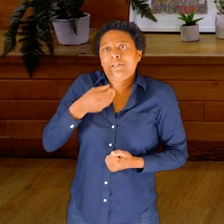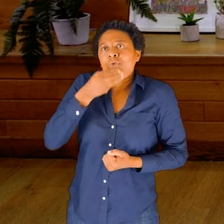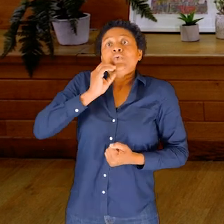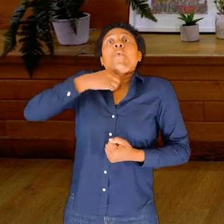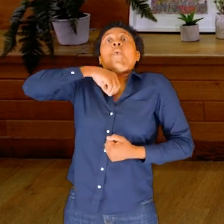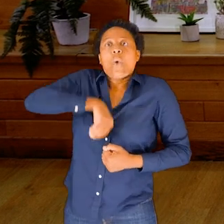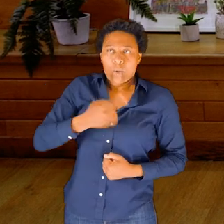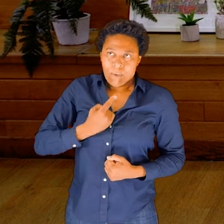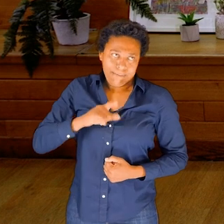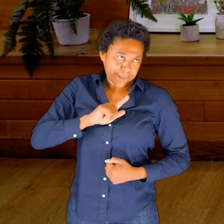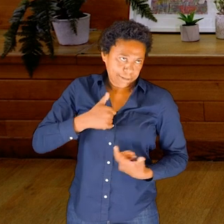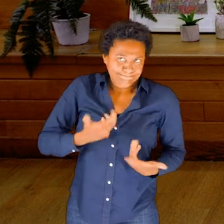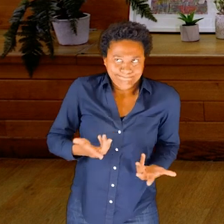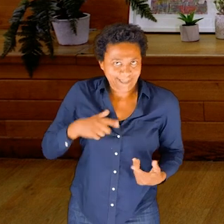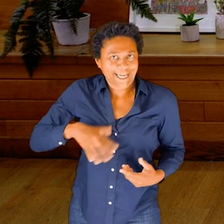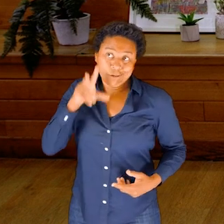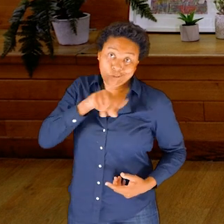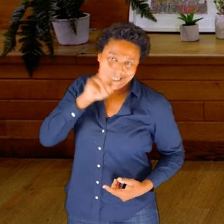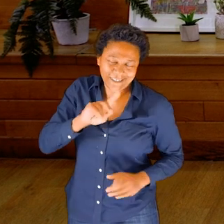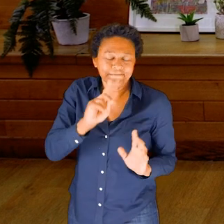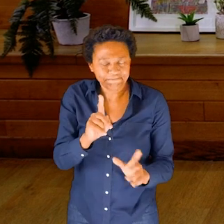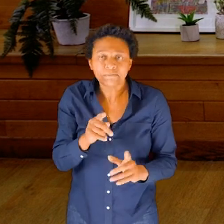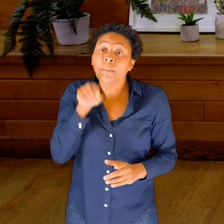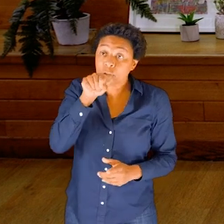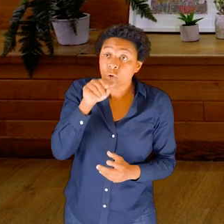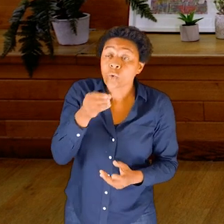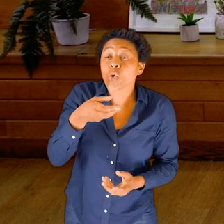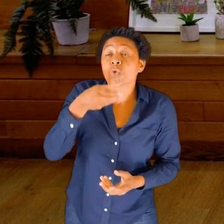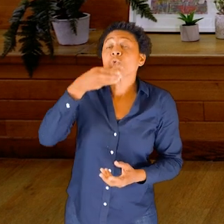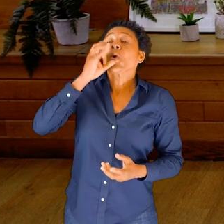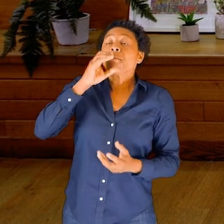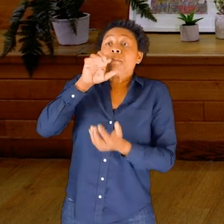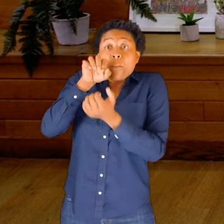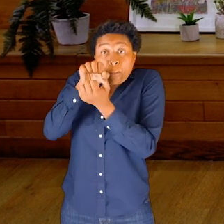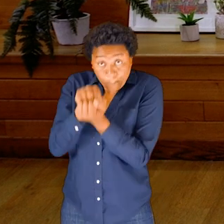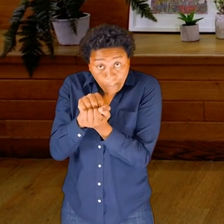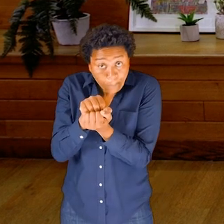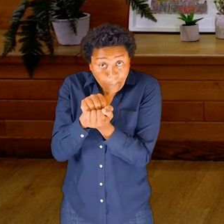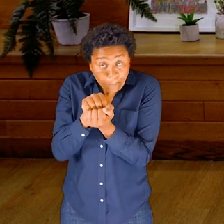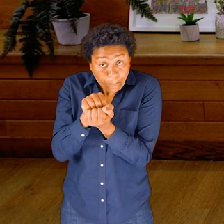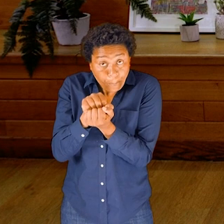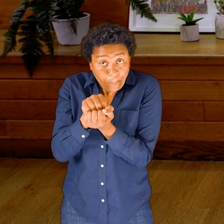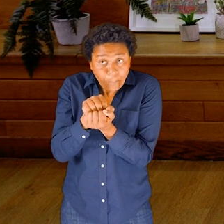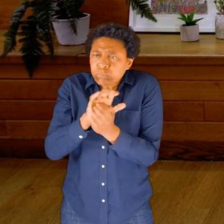But we are going to take some water into your mouth and keep the mouth closed and don’t swallow.